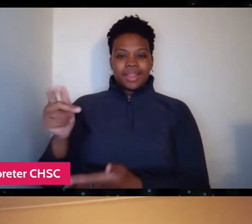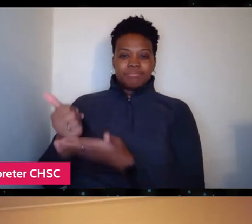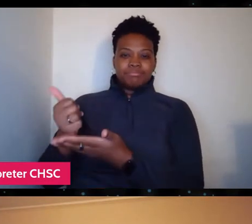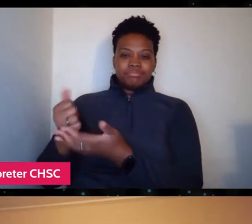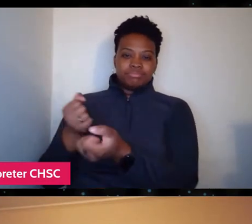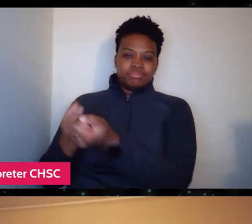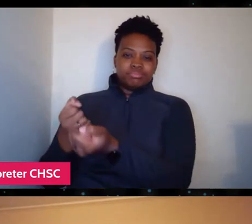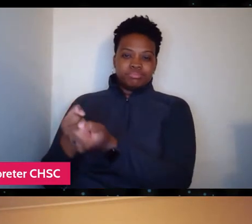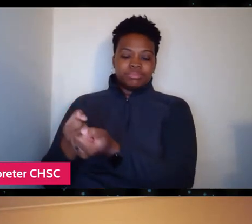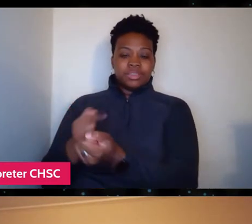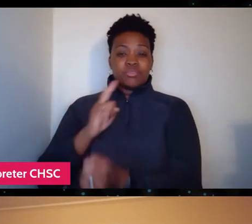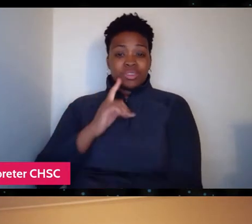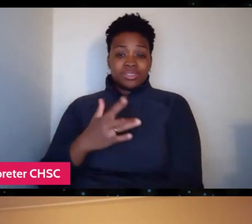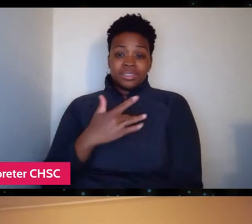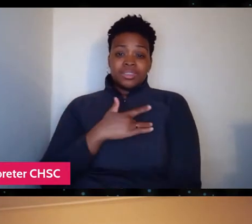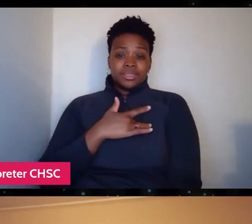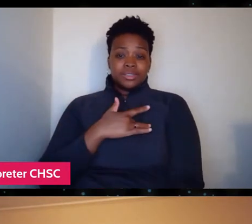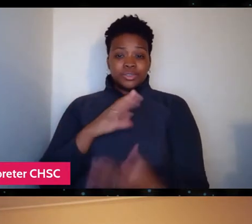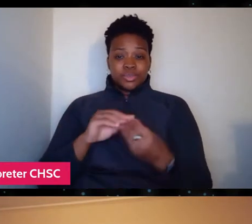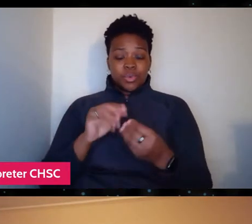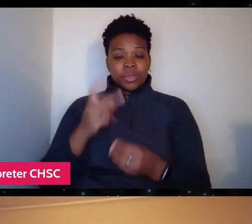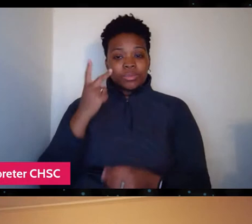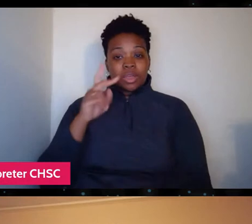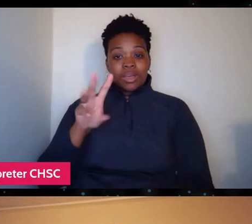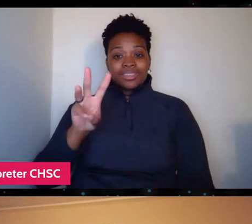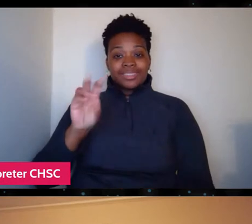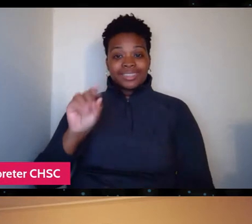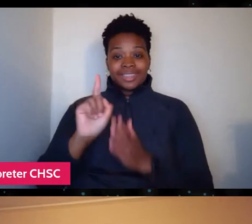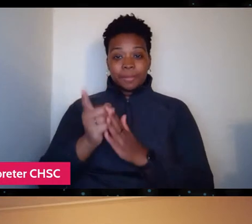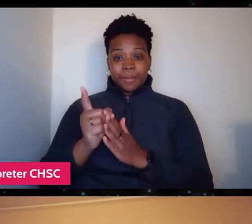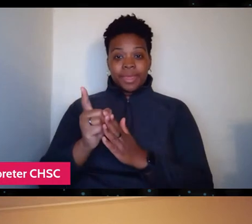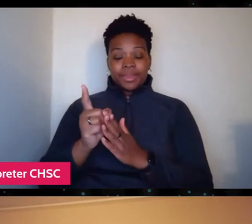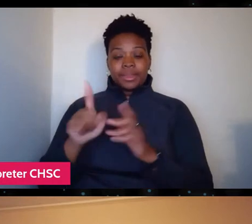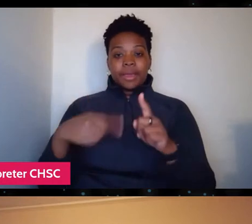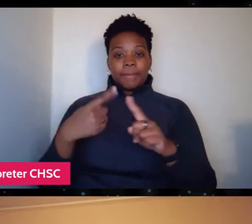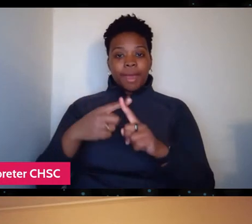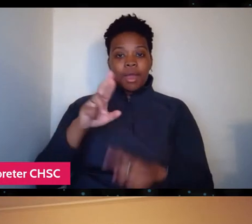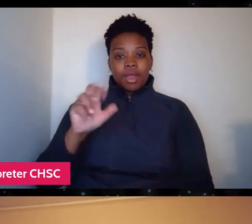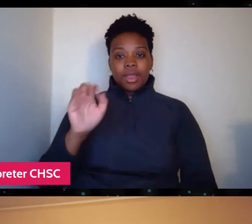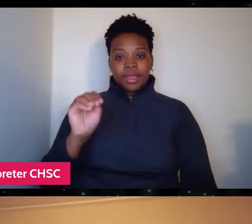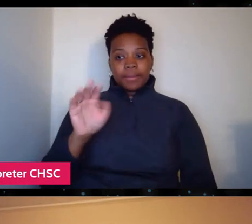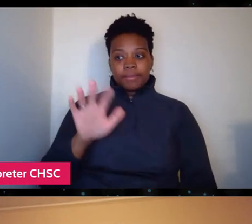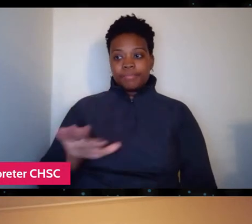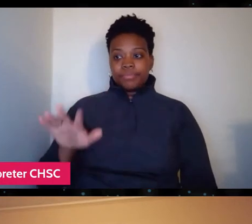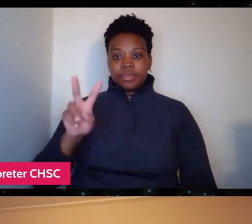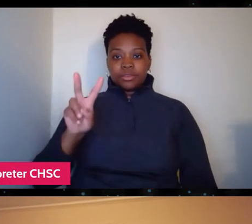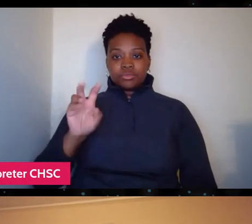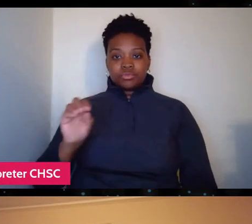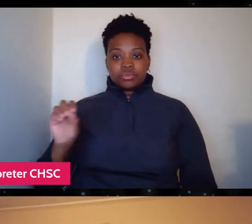He saw the 60 minutes piece about Remote Area Medical in 2000 on television, like so many people did,